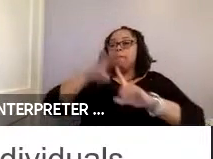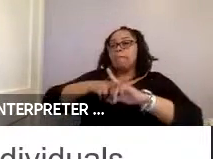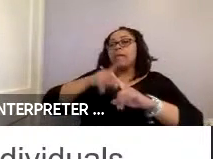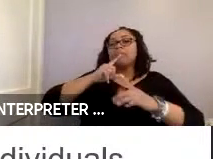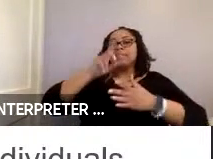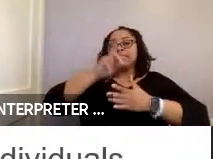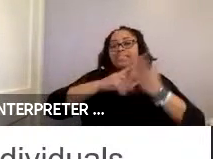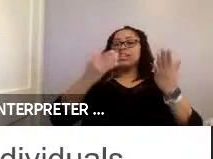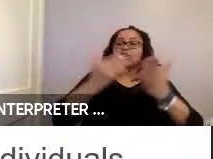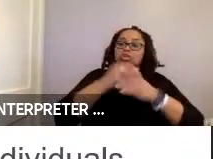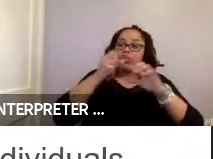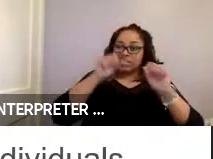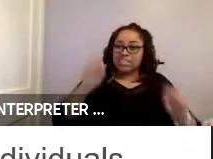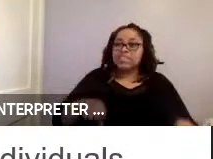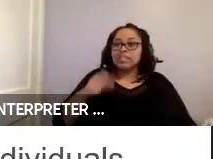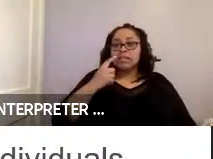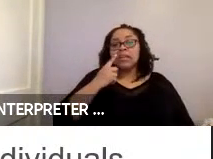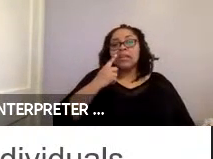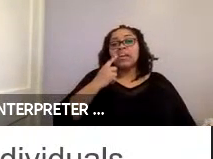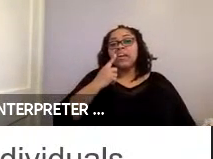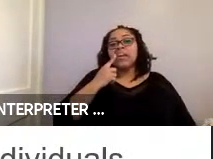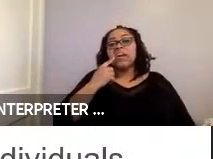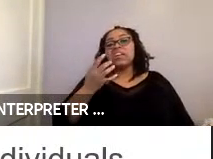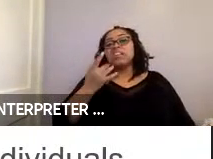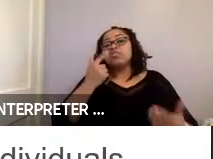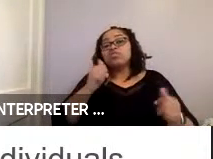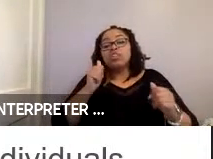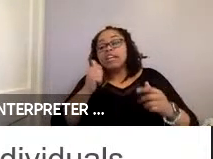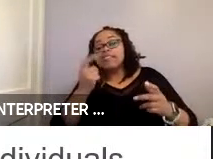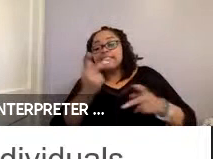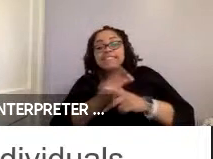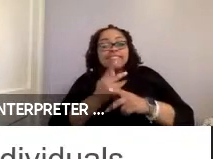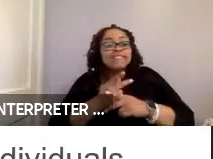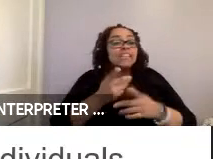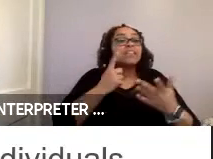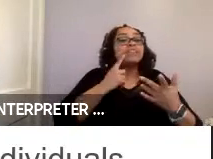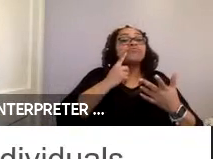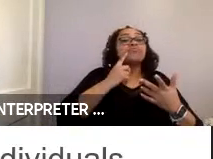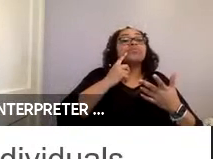these new systems. So, for maneuvering and securing in public transportation, we know